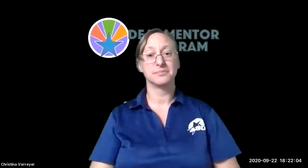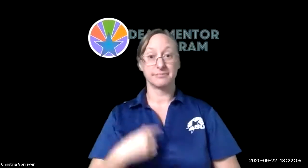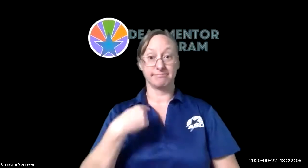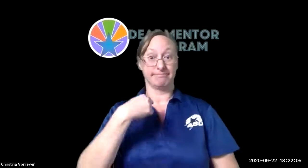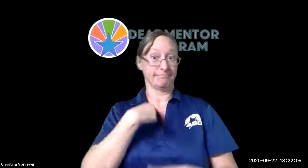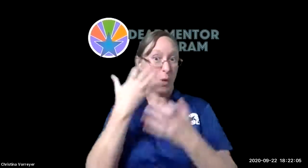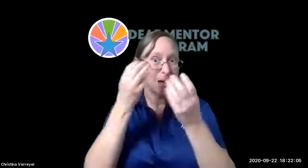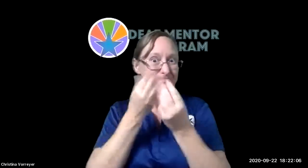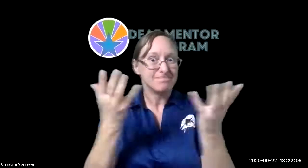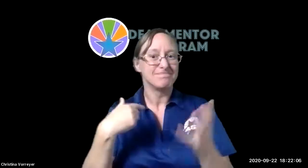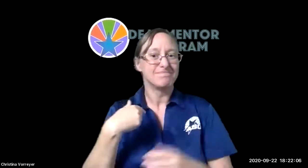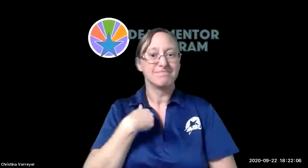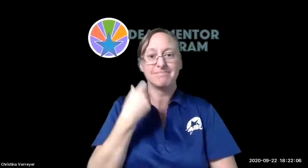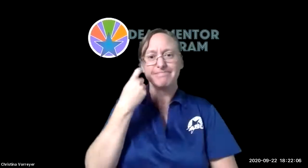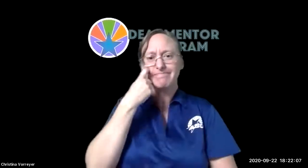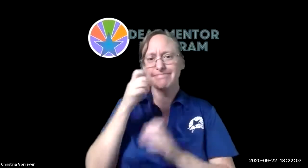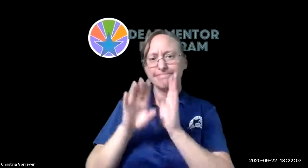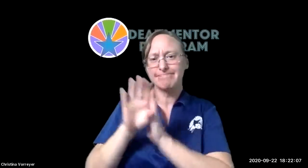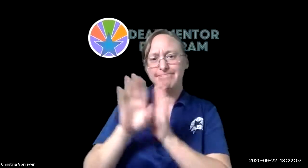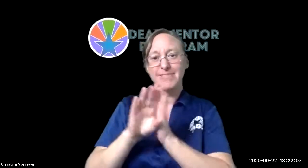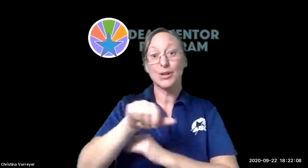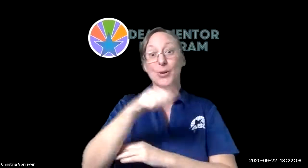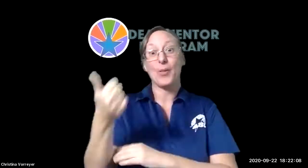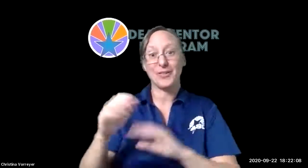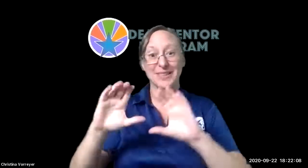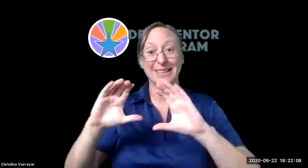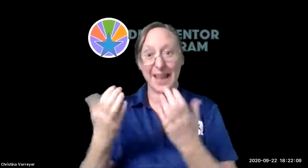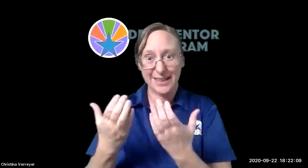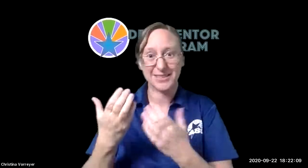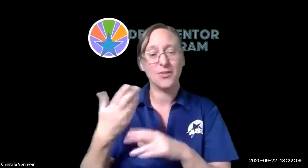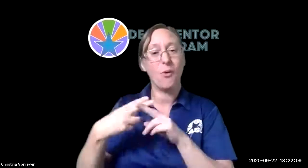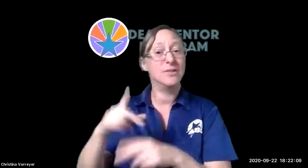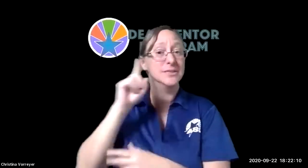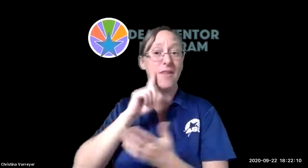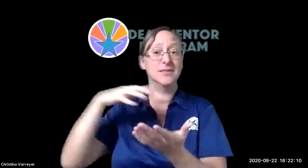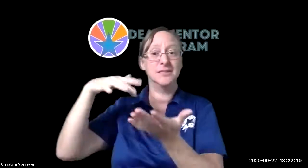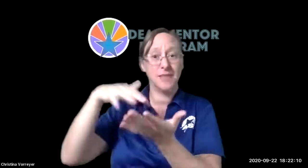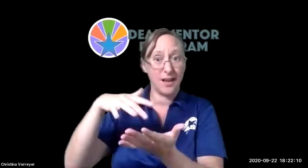our classes and participate